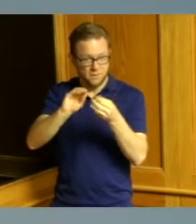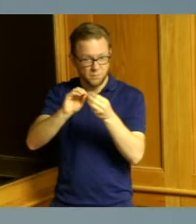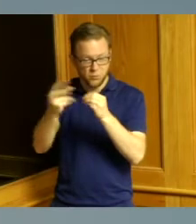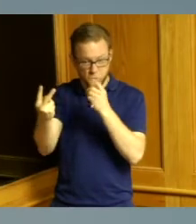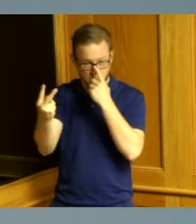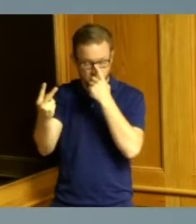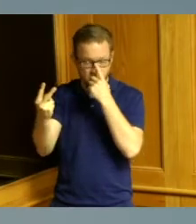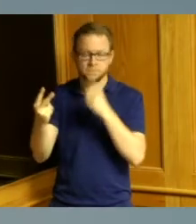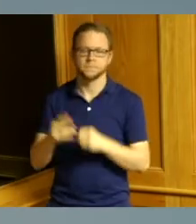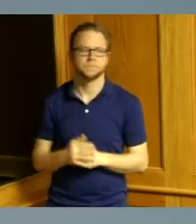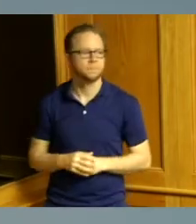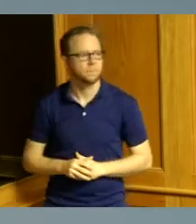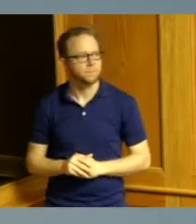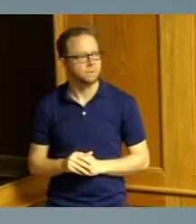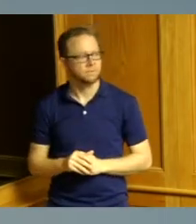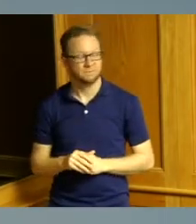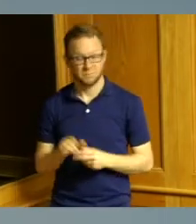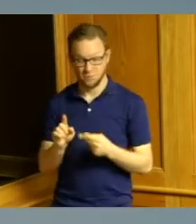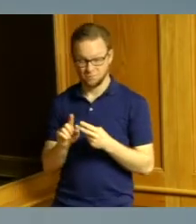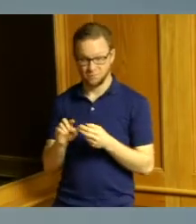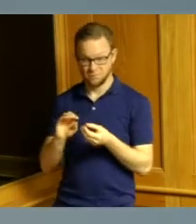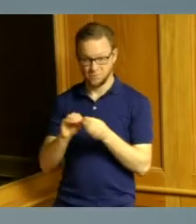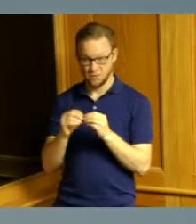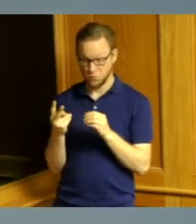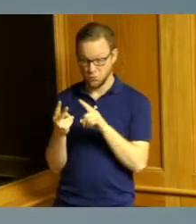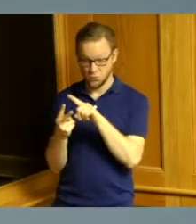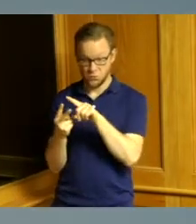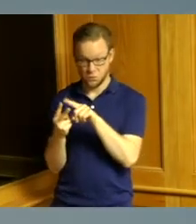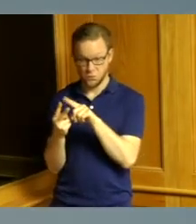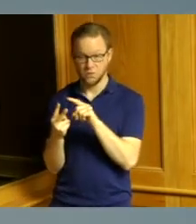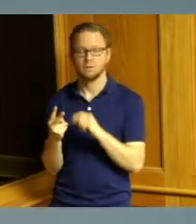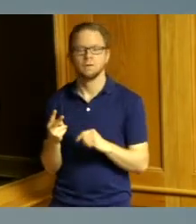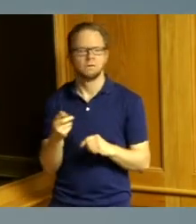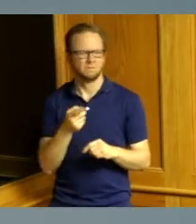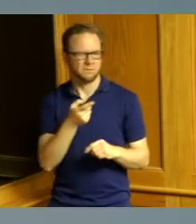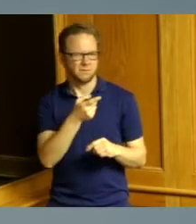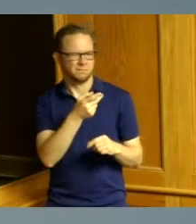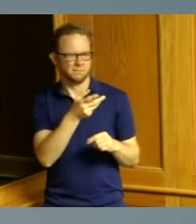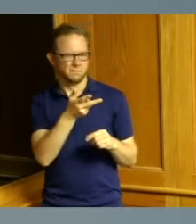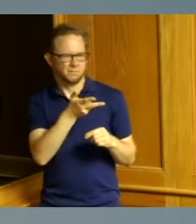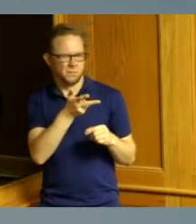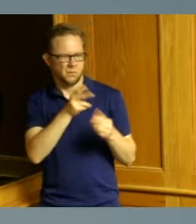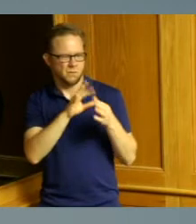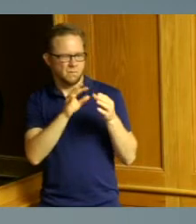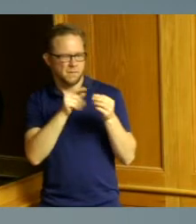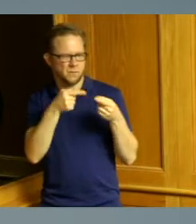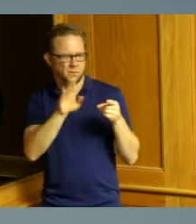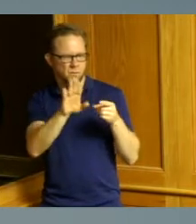and that this by leave and you have all mentioned it in your in your comments leading up to my by